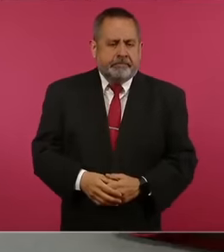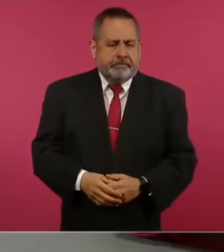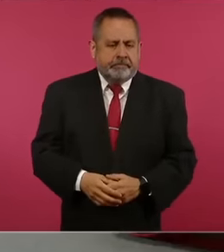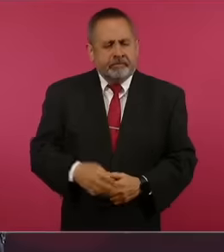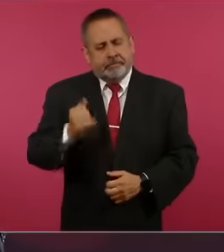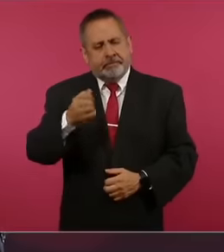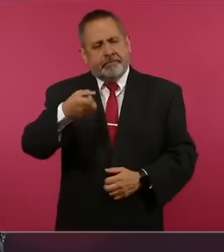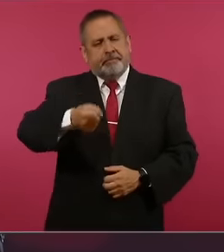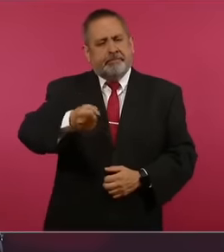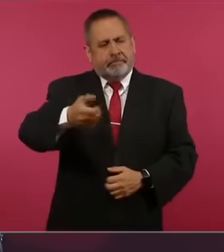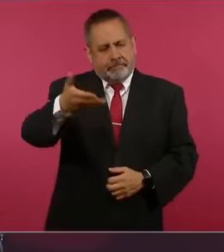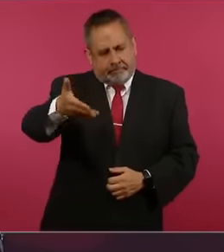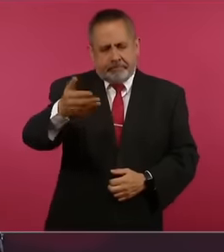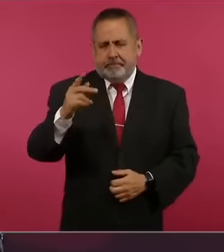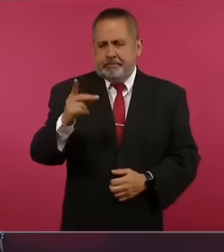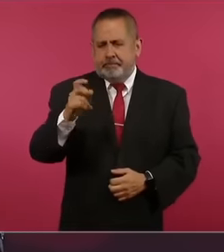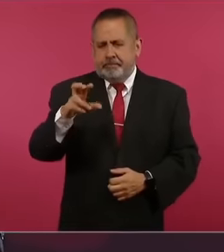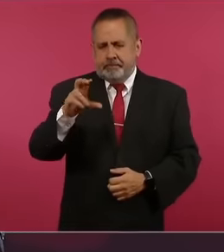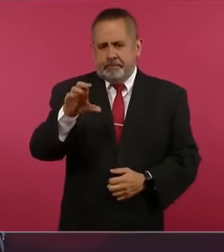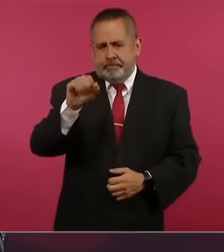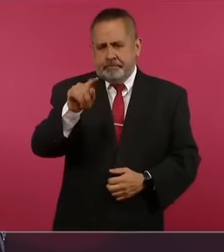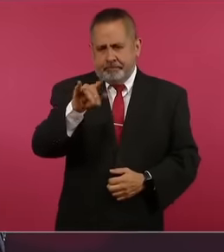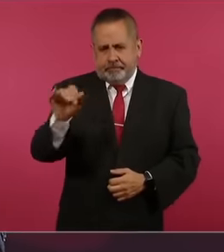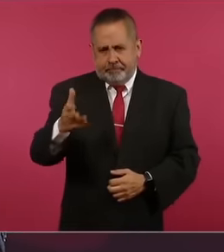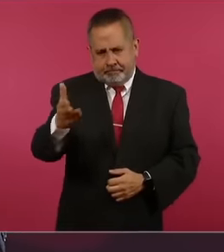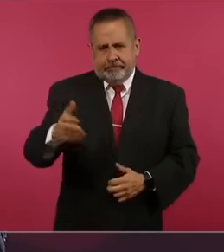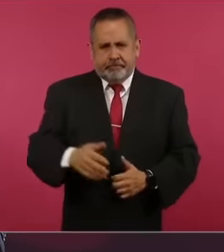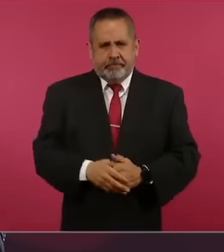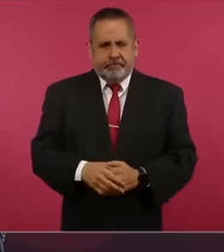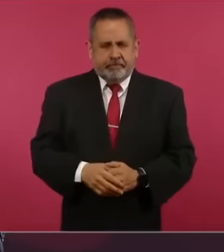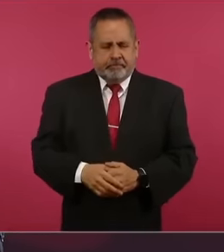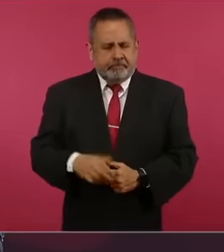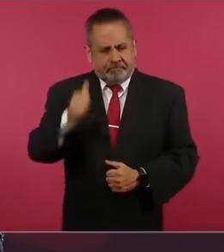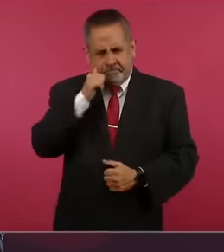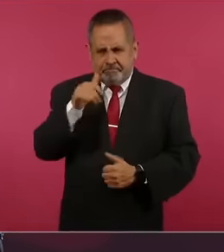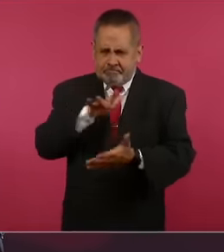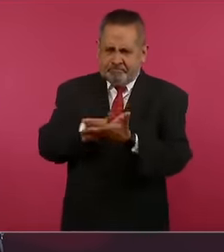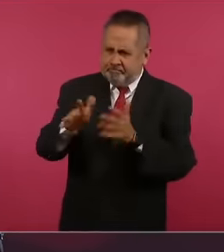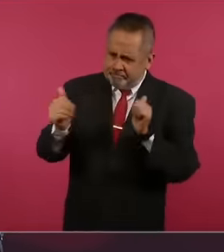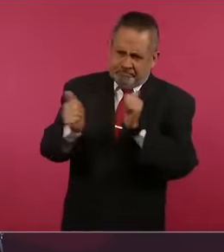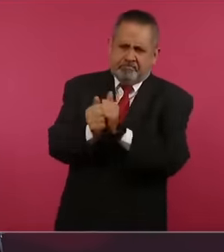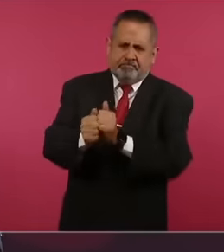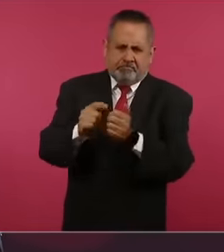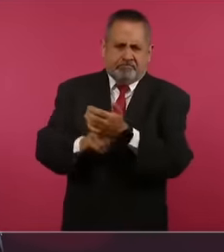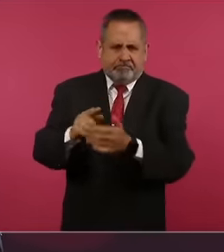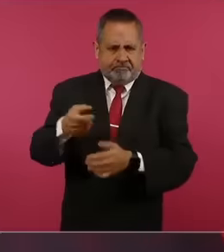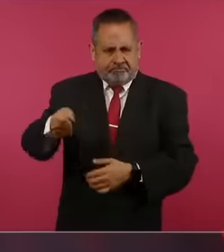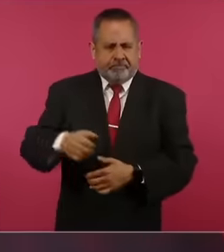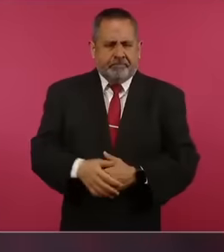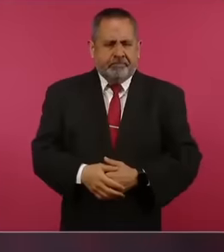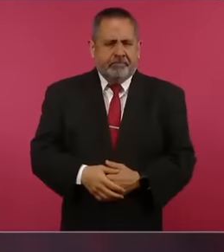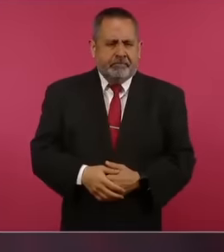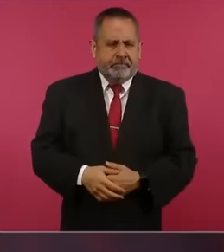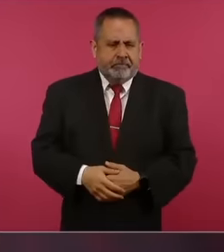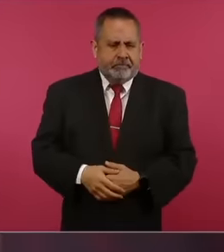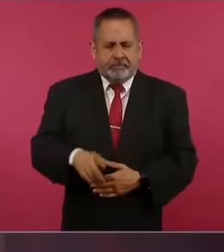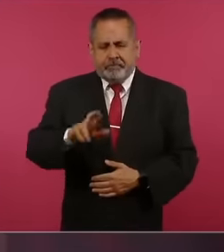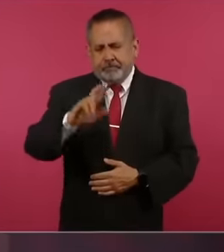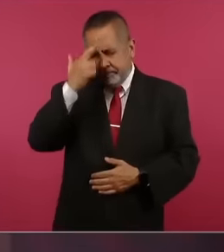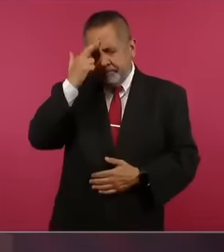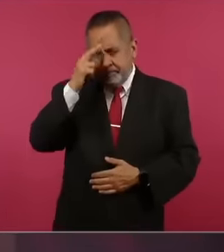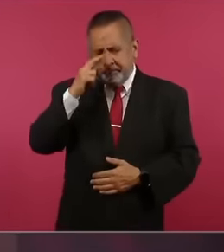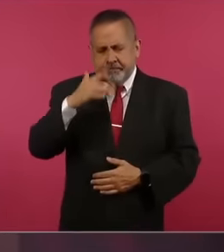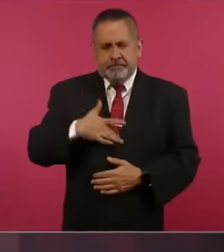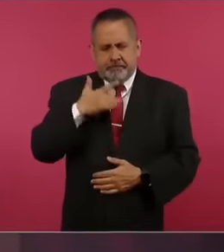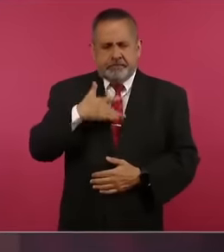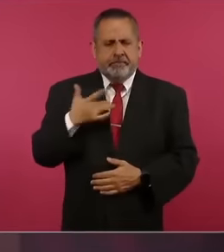to Pedro Castillo. We will always be there. Thank you very much, remembering him and fighting for his